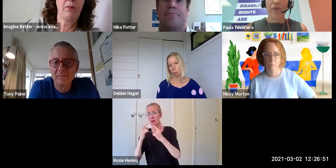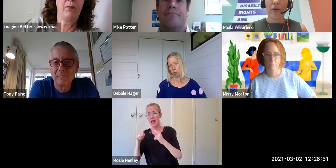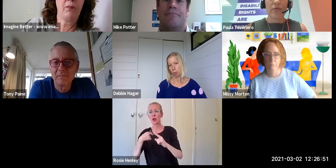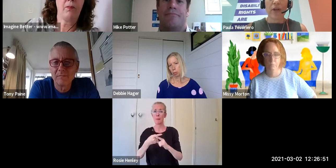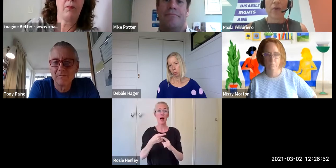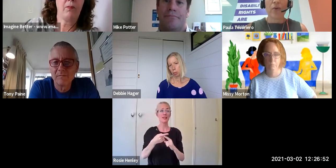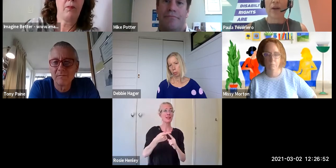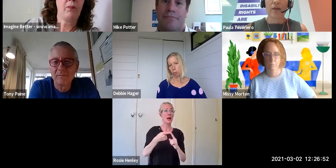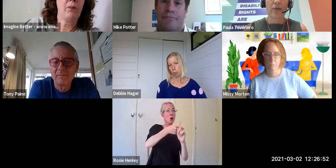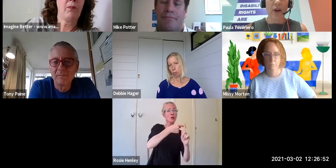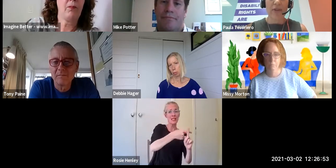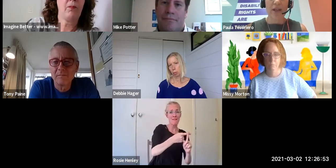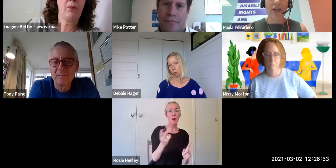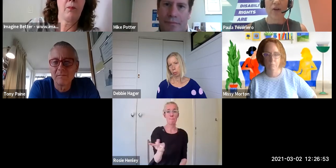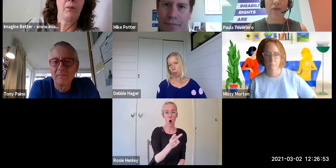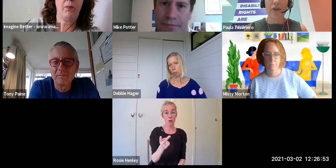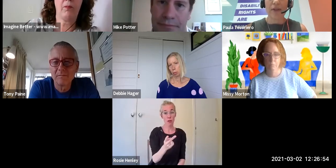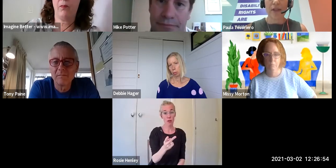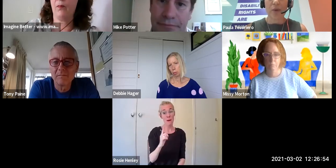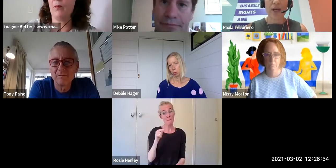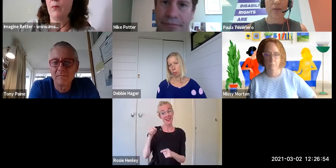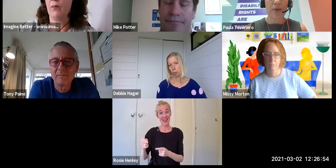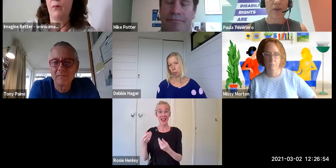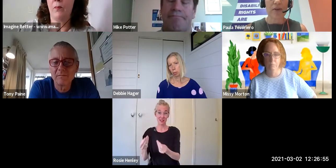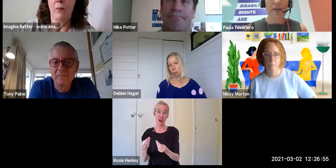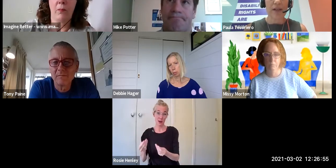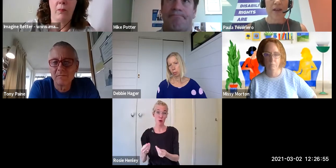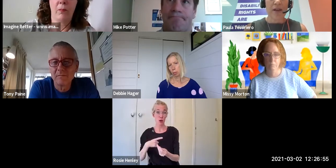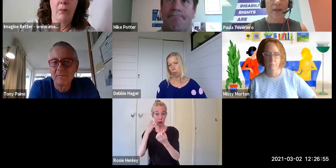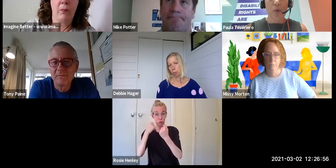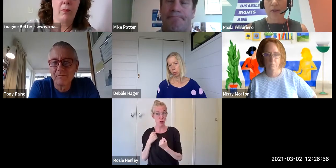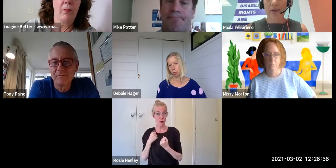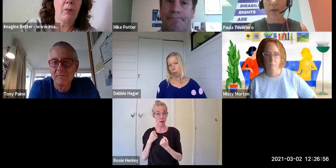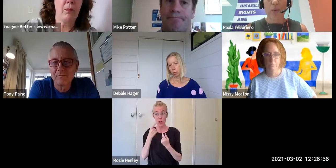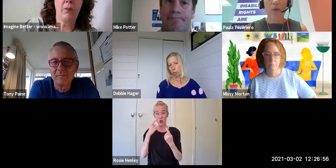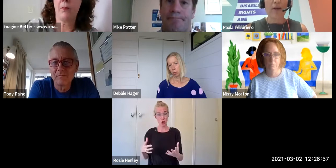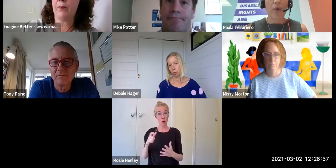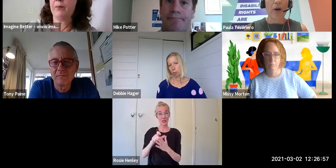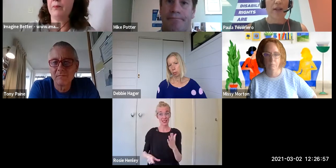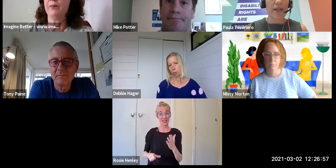the very real gravity of the situation, because there's always a risk we will be left behind